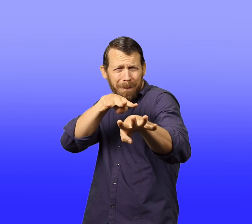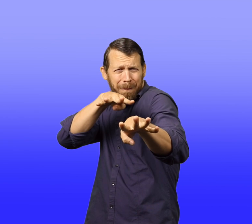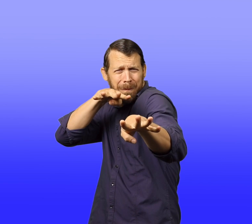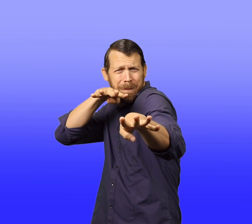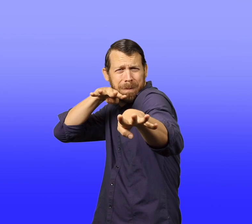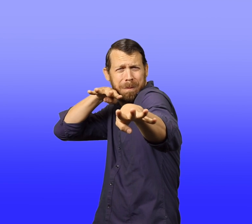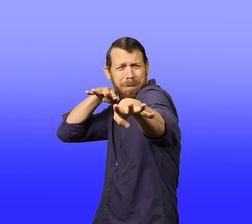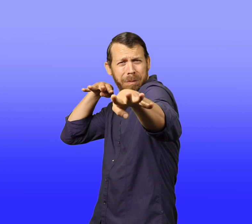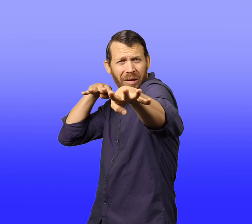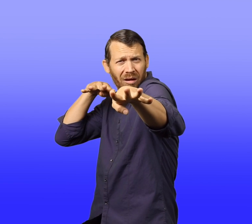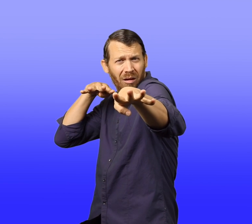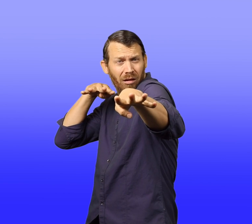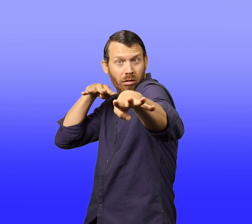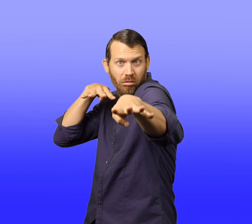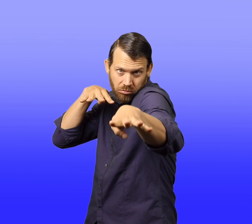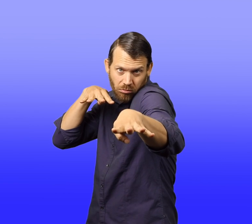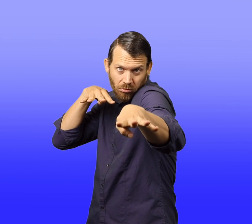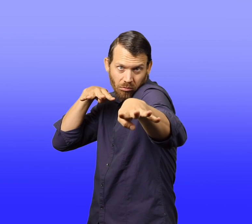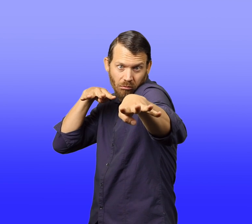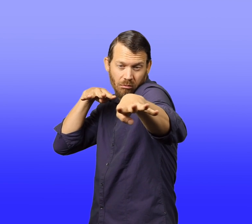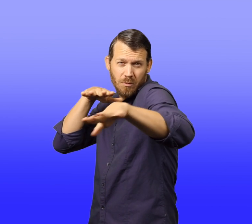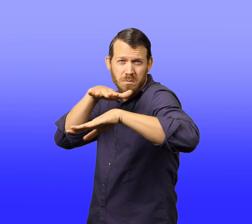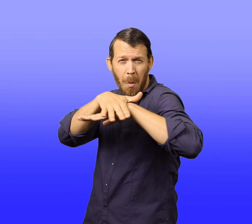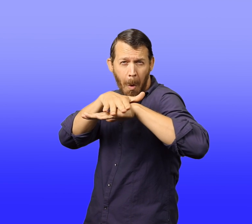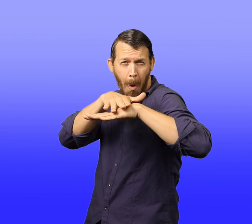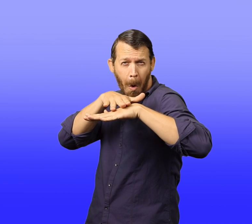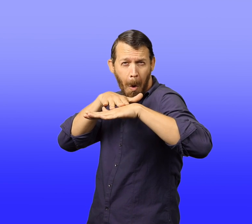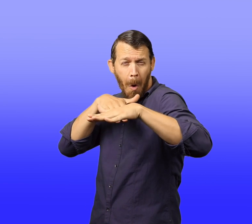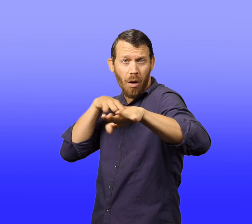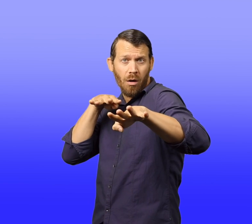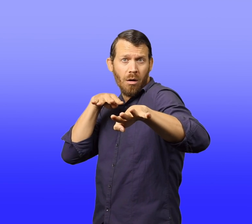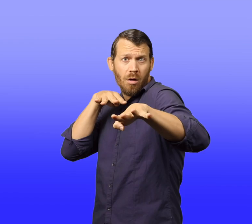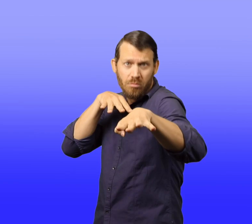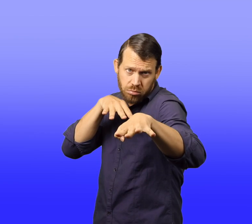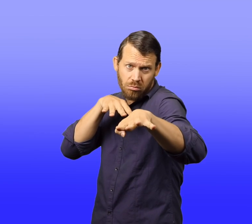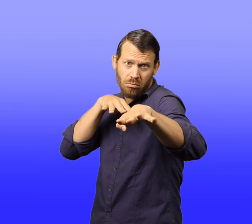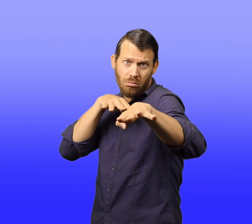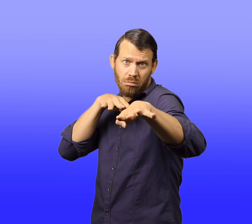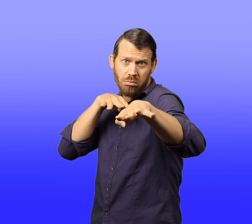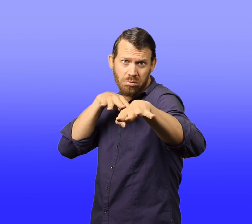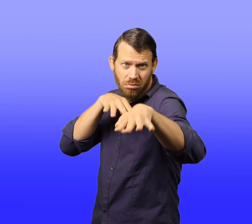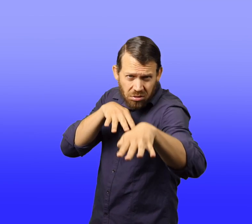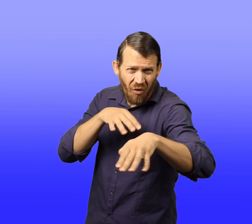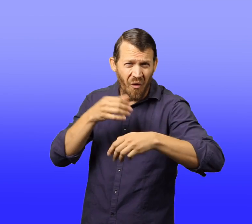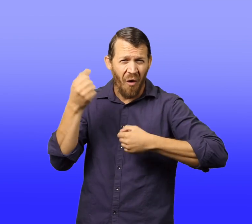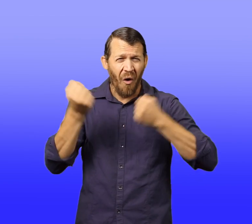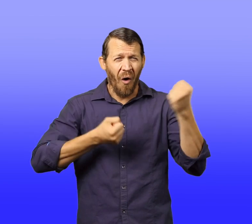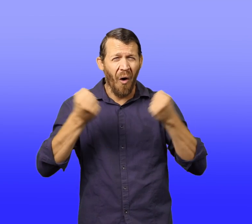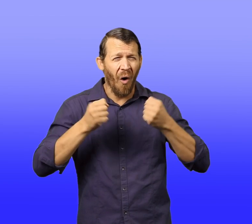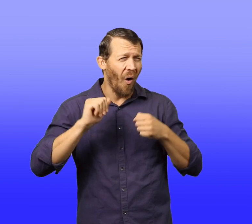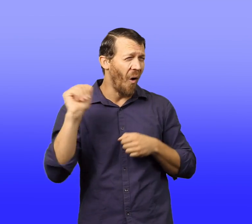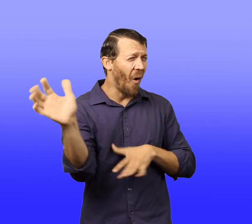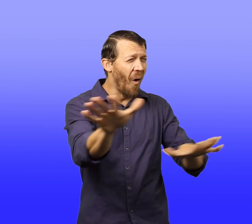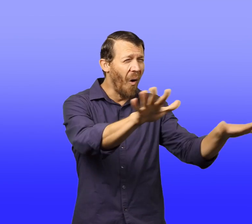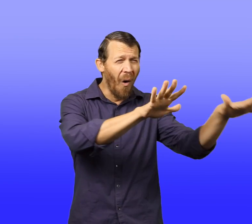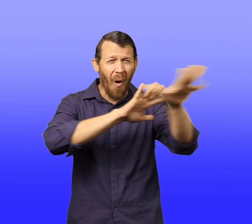There were cars and trucks all around him. Horns honking loudly, creeping along inch by inch.